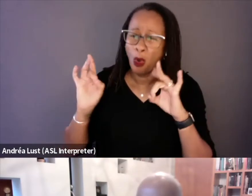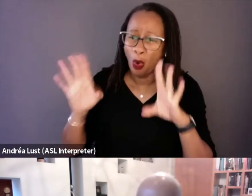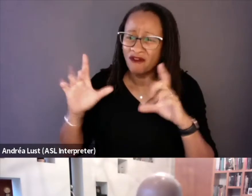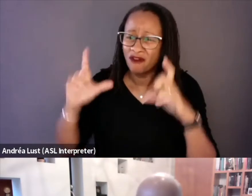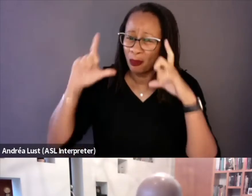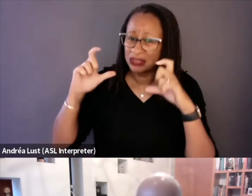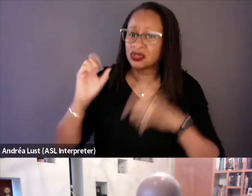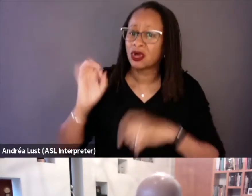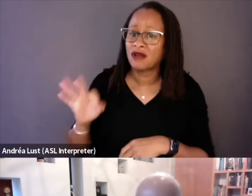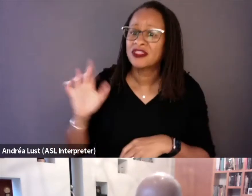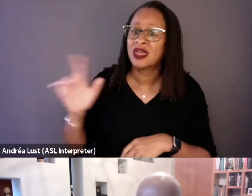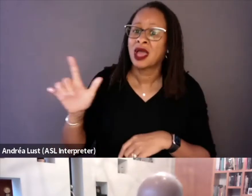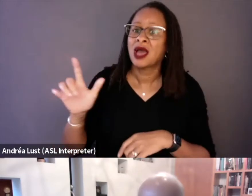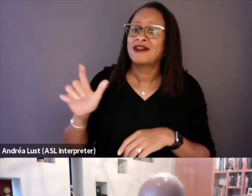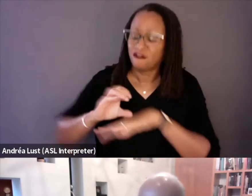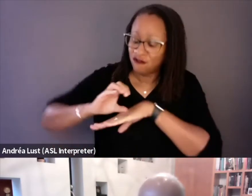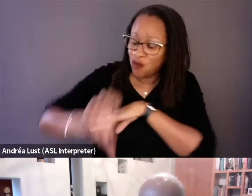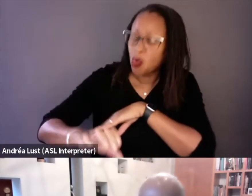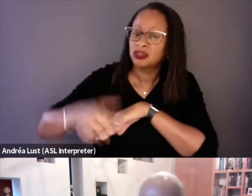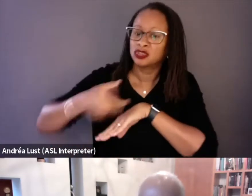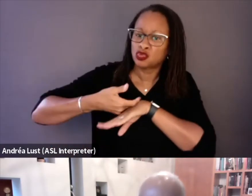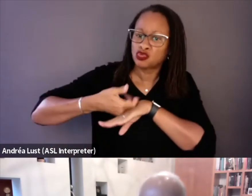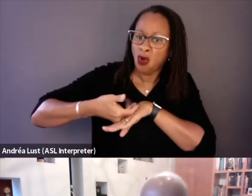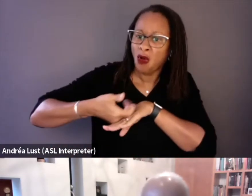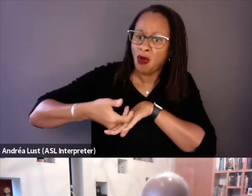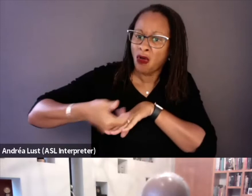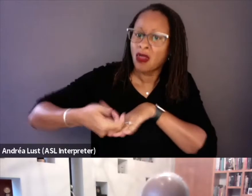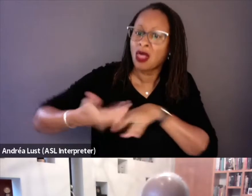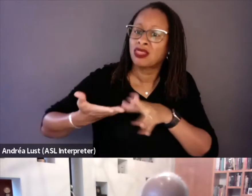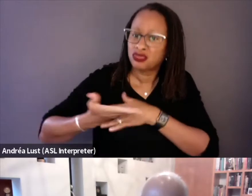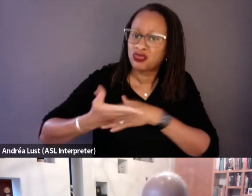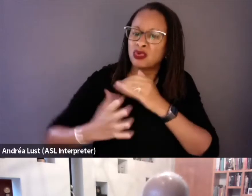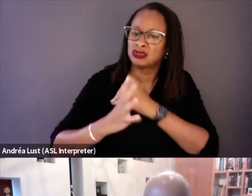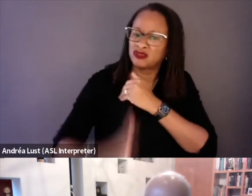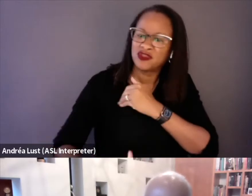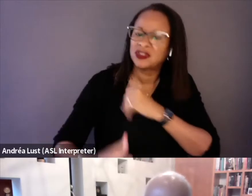being made to crawl through the feces and the latrines.